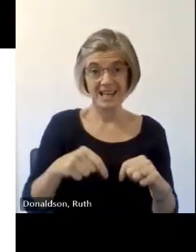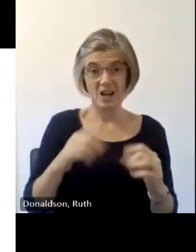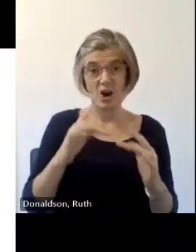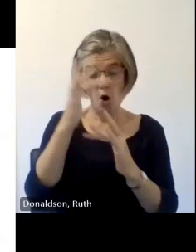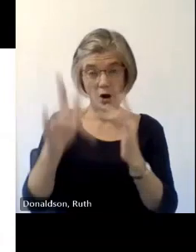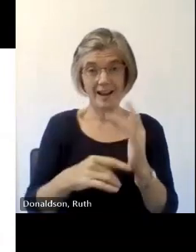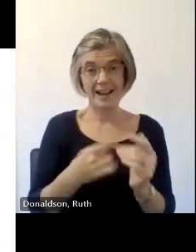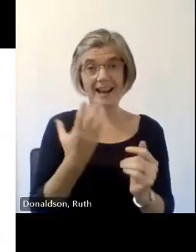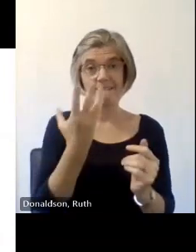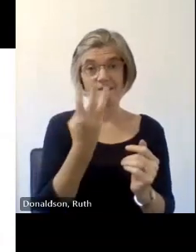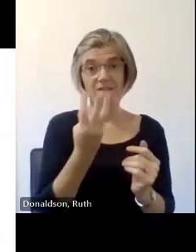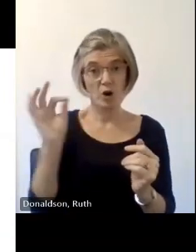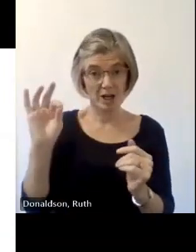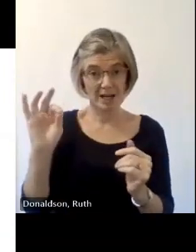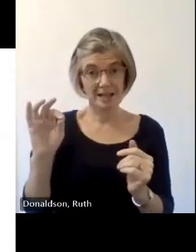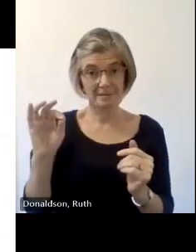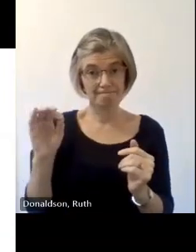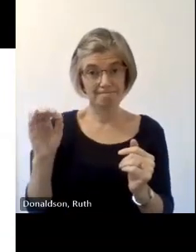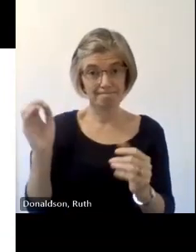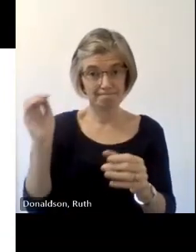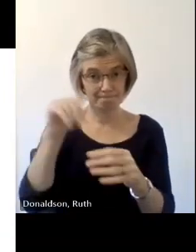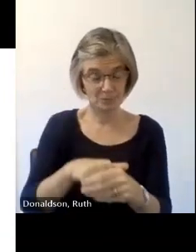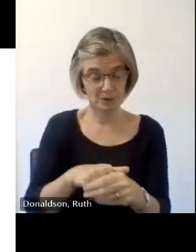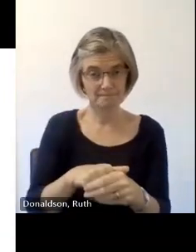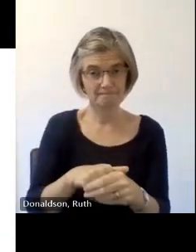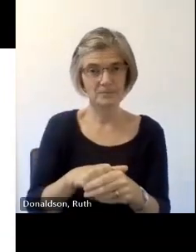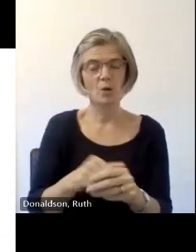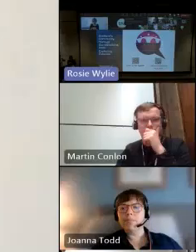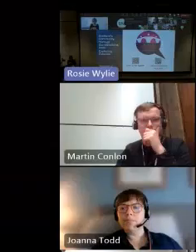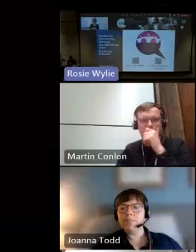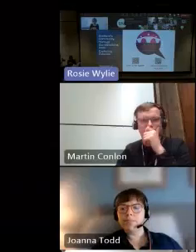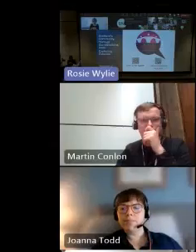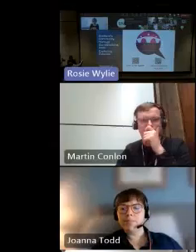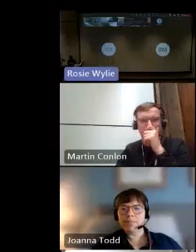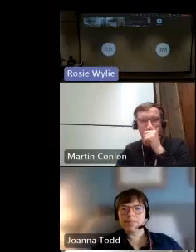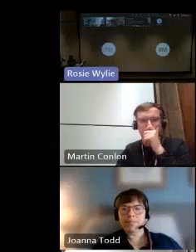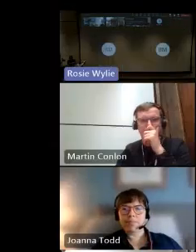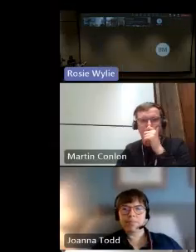other um and we can see who is all joining us from around the country so as I forewarned you